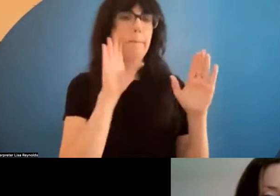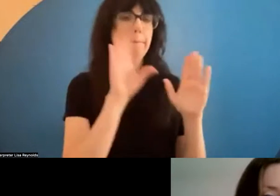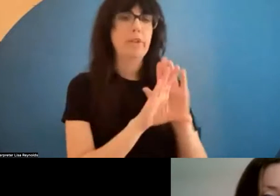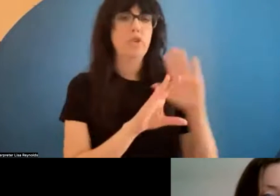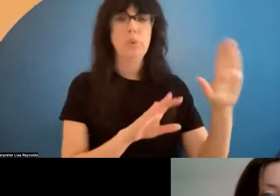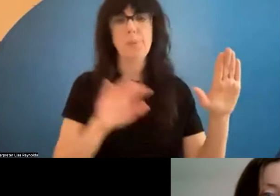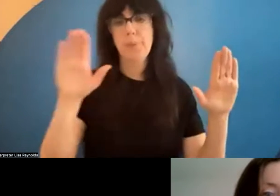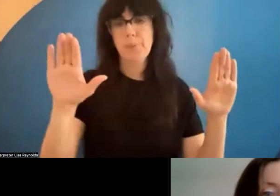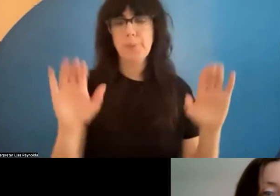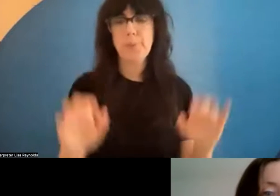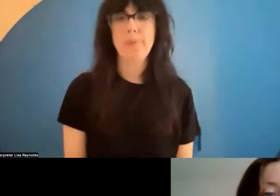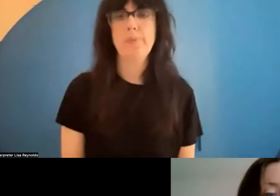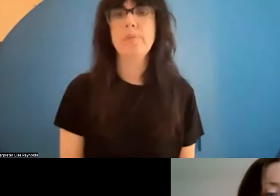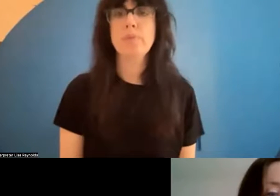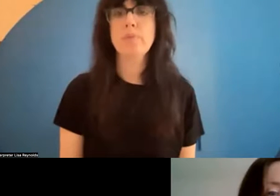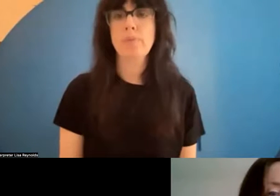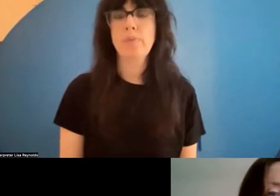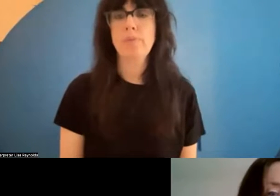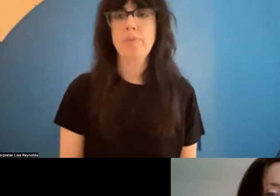wall with a couple of pictures hanging on it.